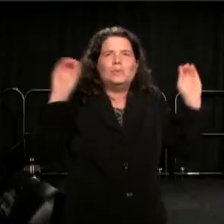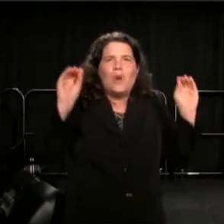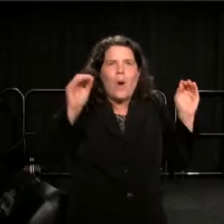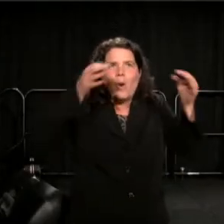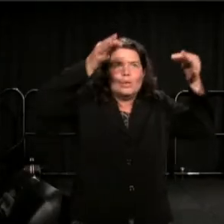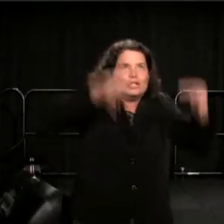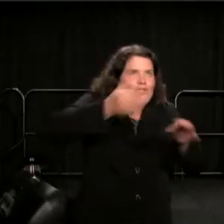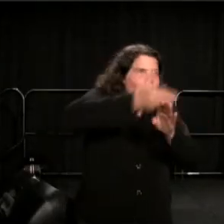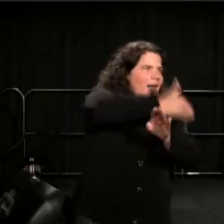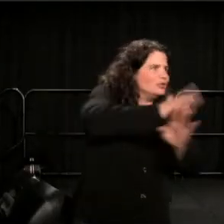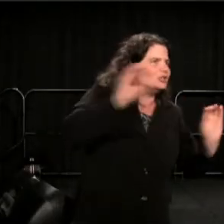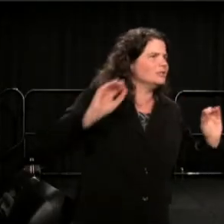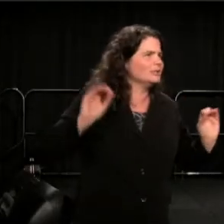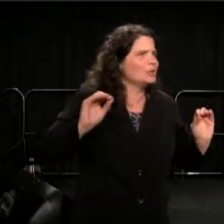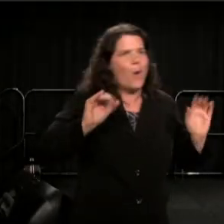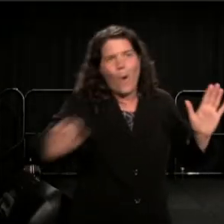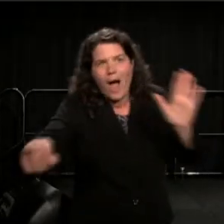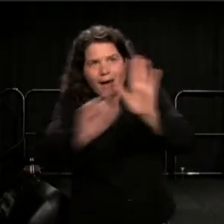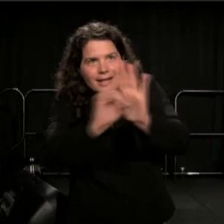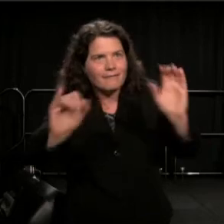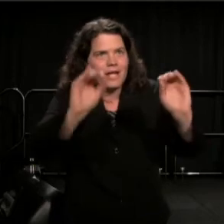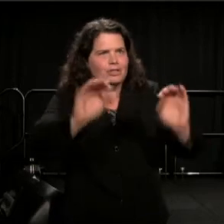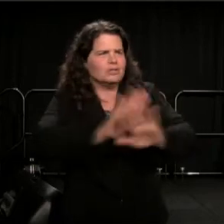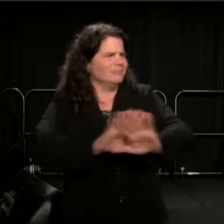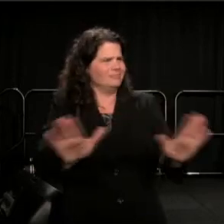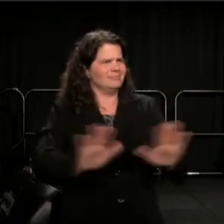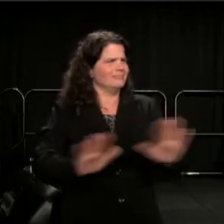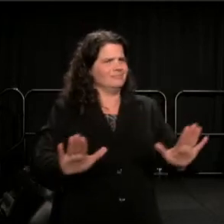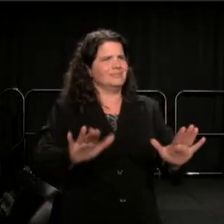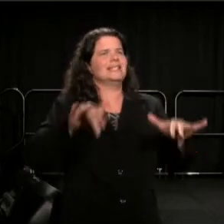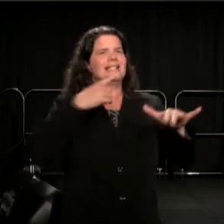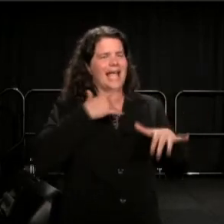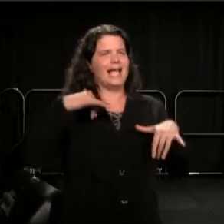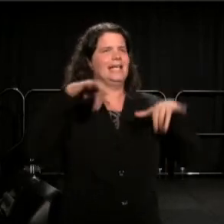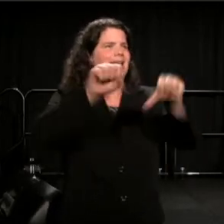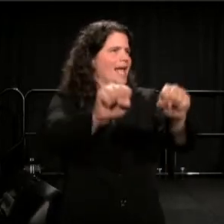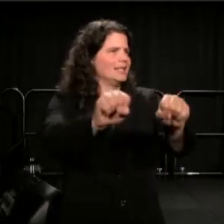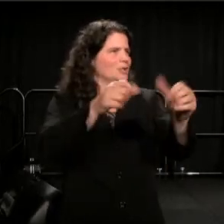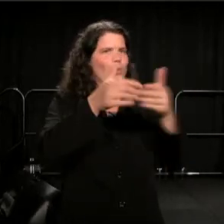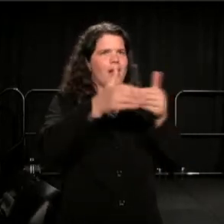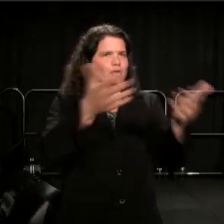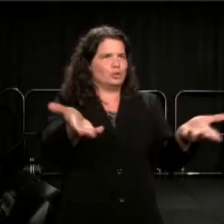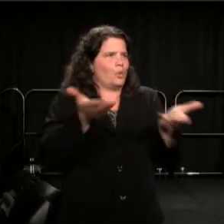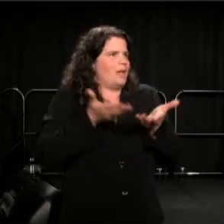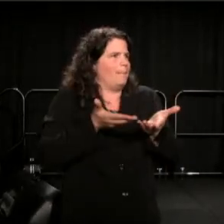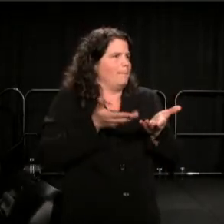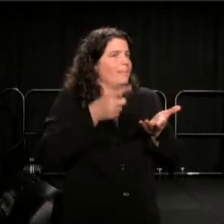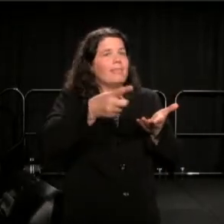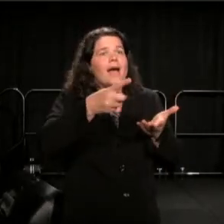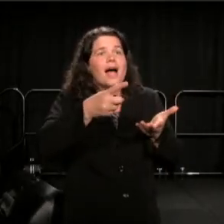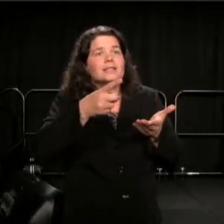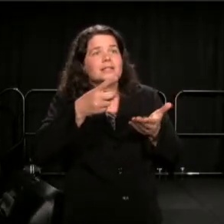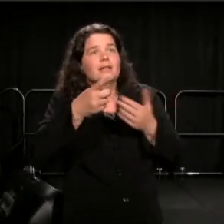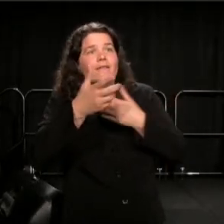before any identification, whether or not, it has to do with a foreigner, and immigrant, and invited guest,